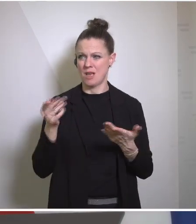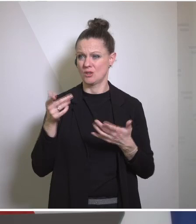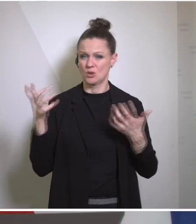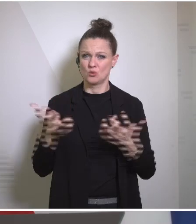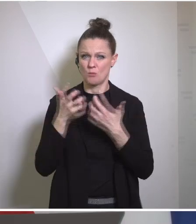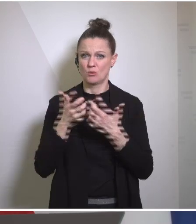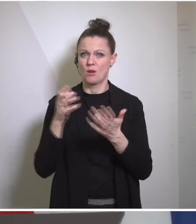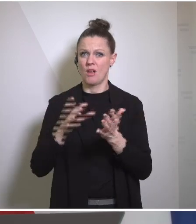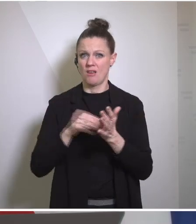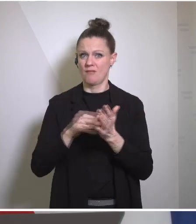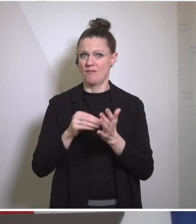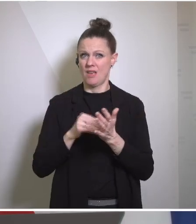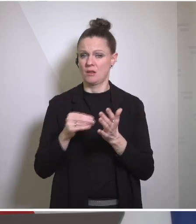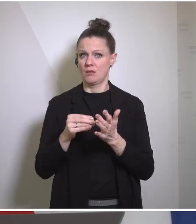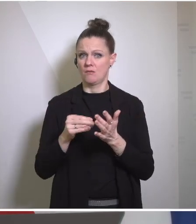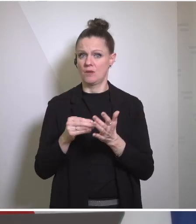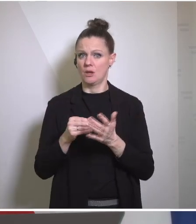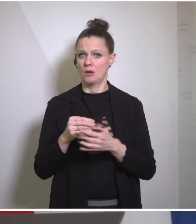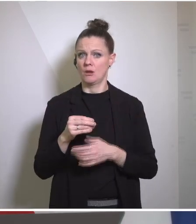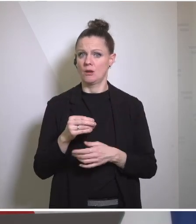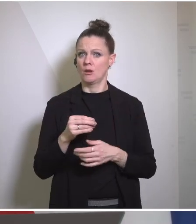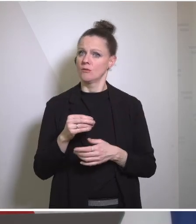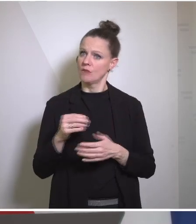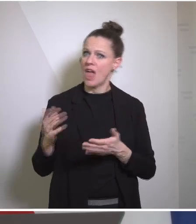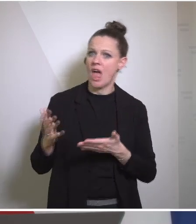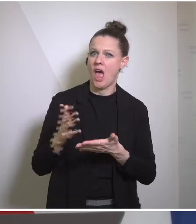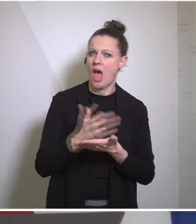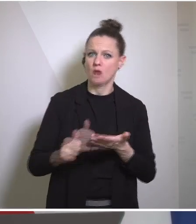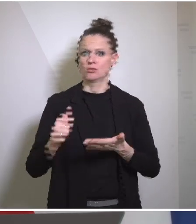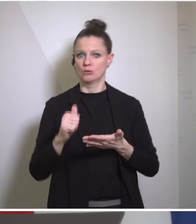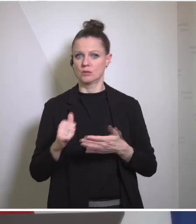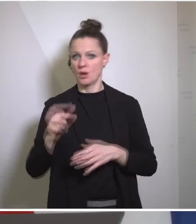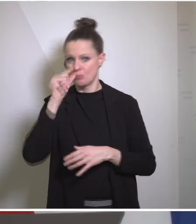a leverage. Putin is the first one. It wasn't Andropov, it wasn't Chernenko,